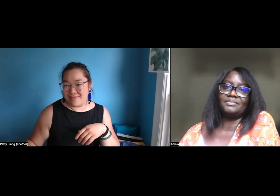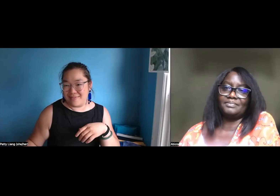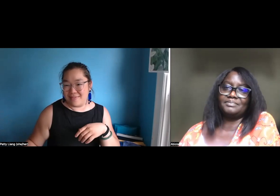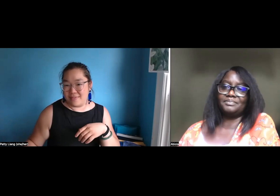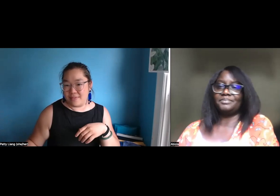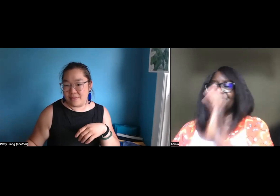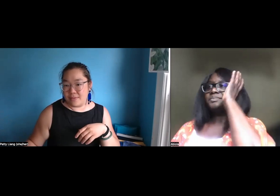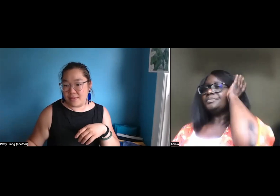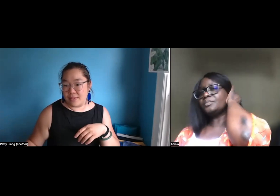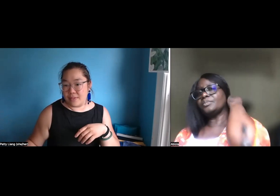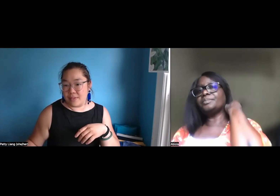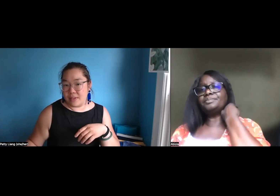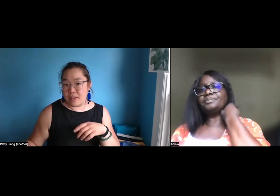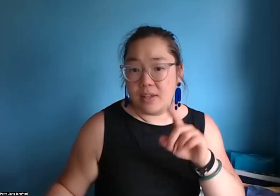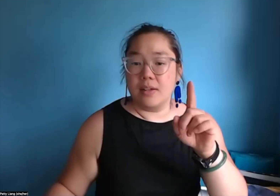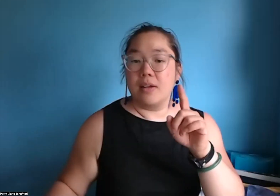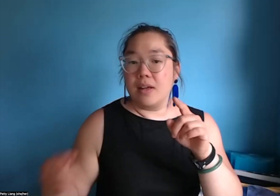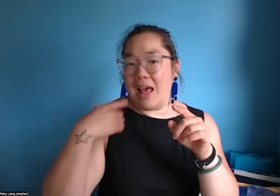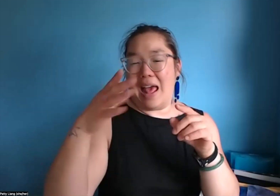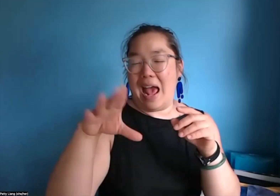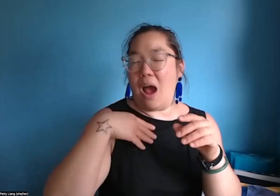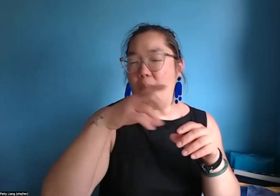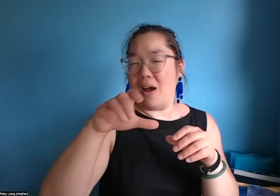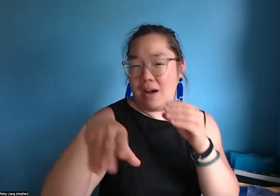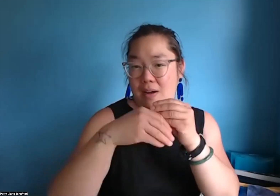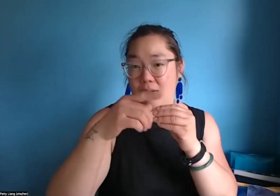So we definitely put those open calls out there. So keep an eye out for those as well.